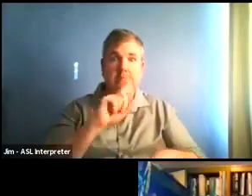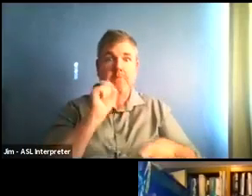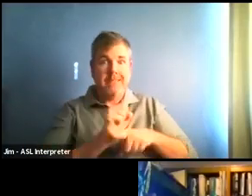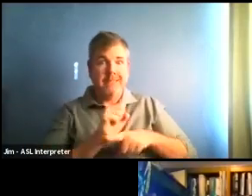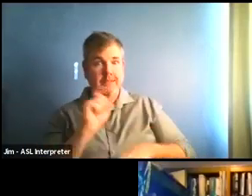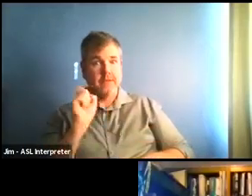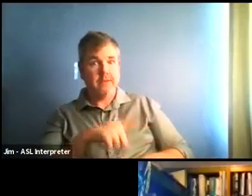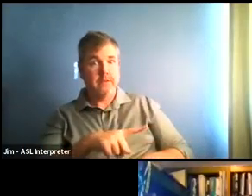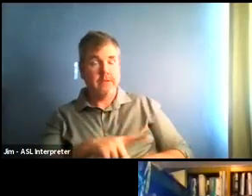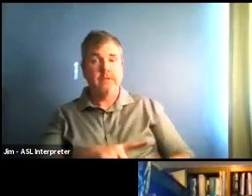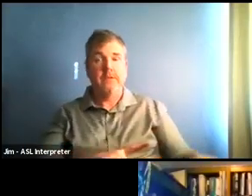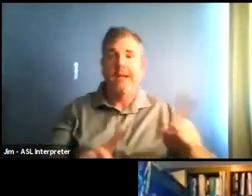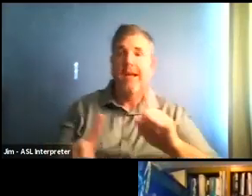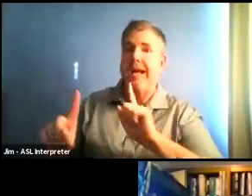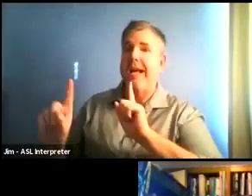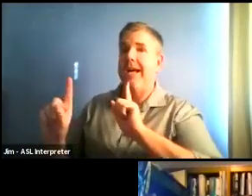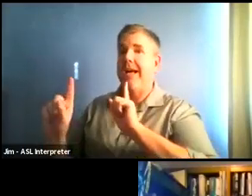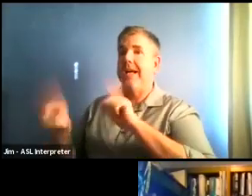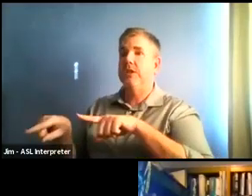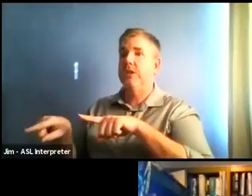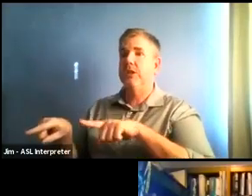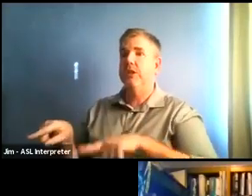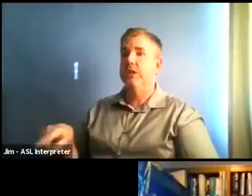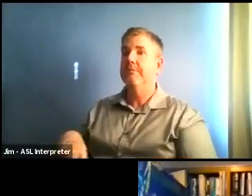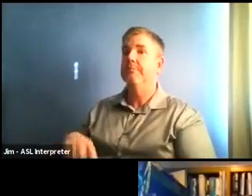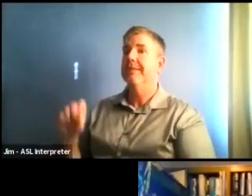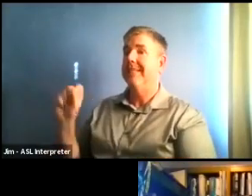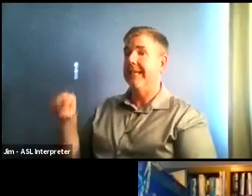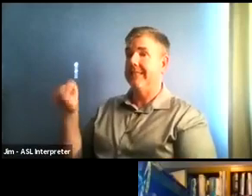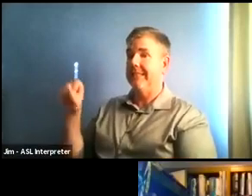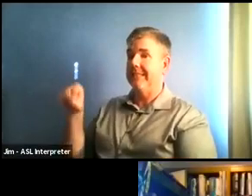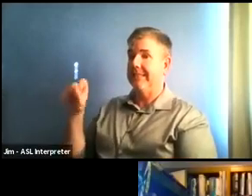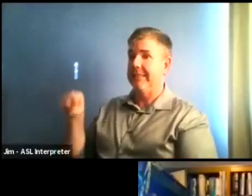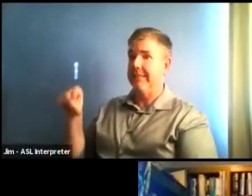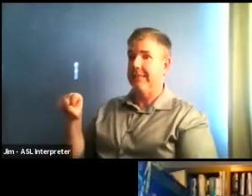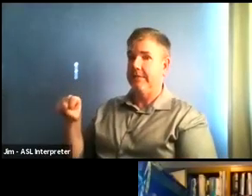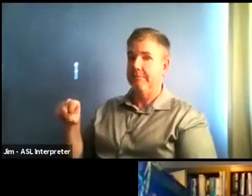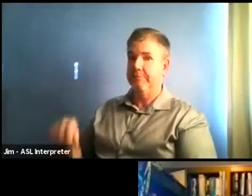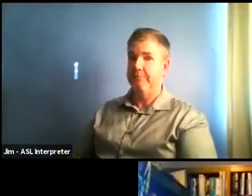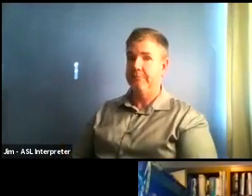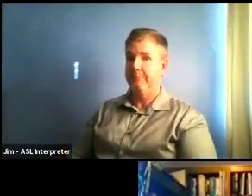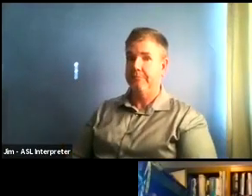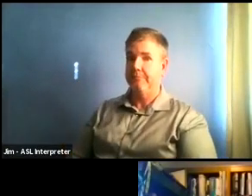signed today allows us to simply align with the governor's